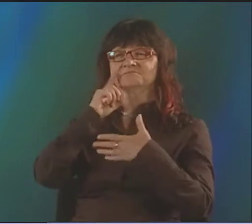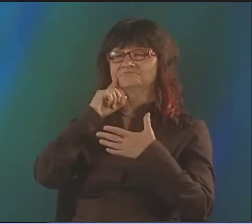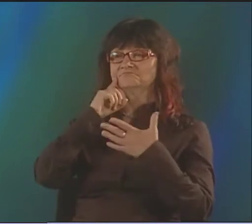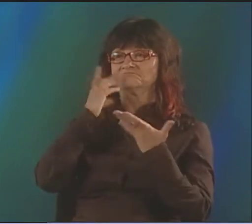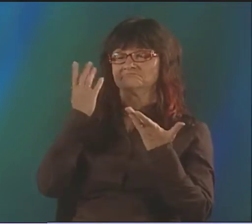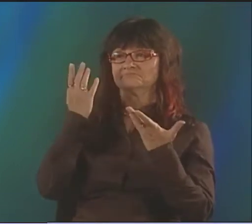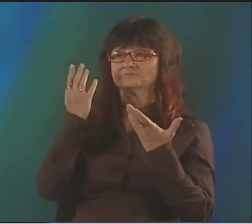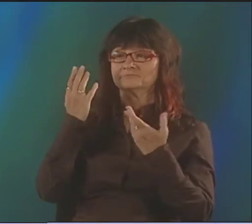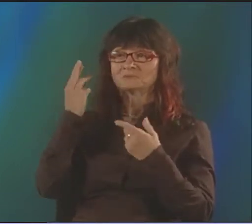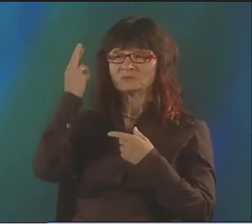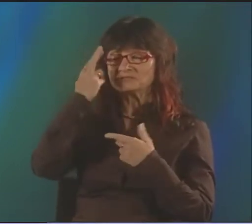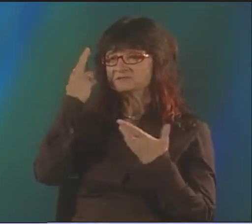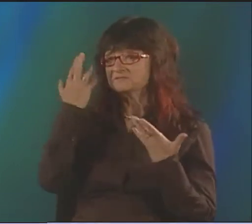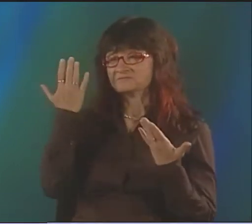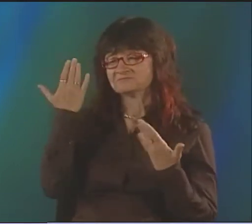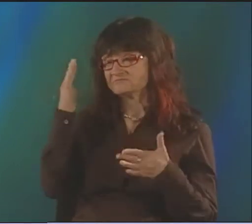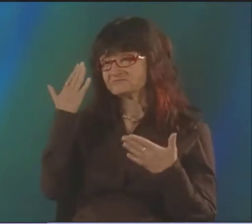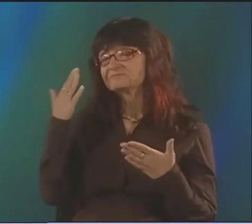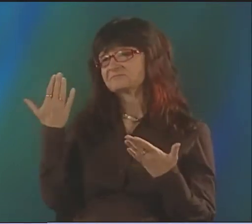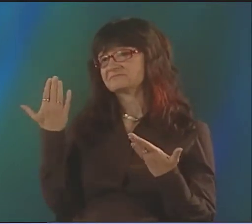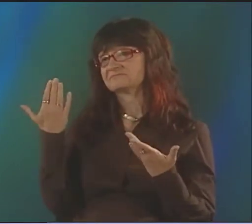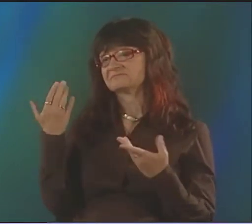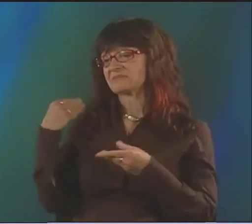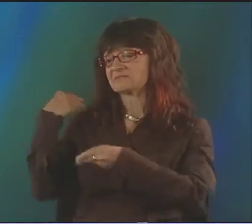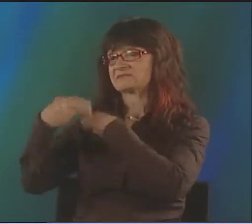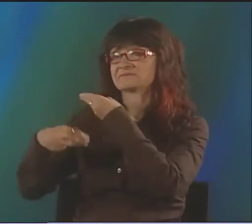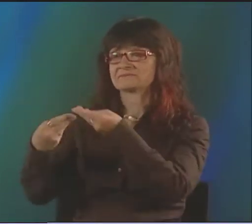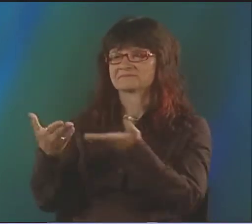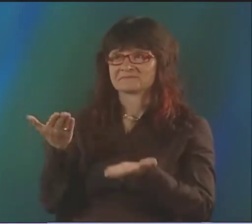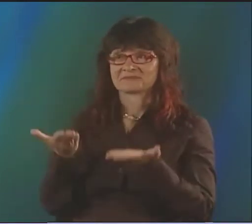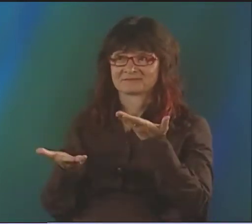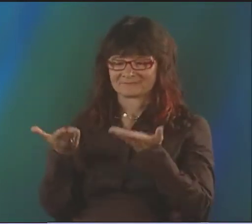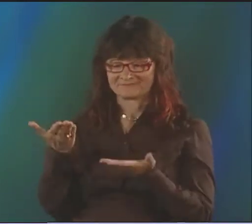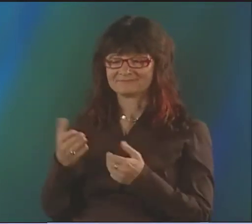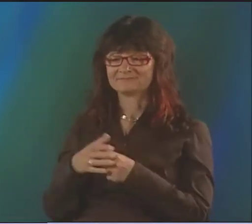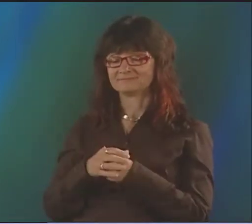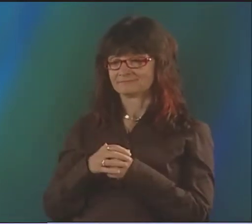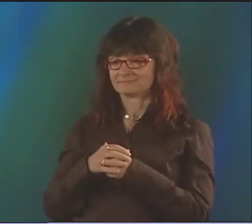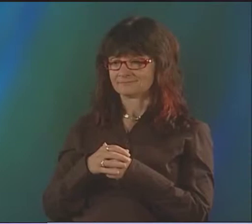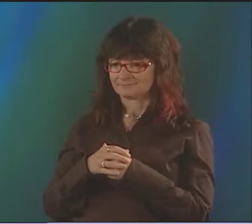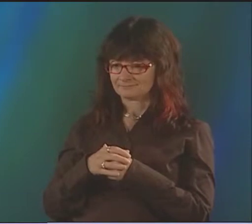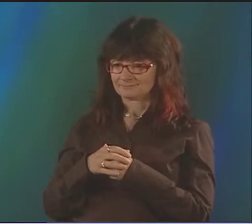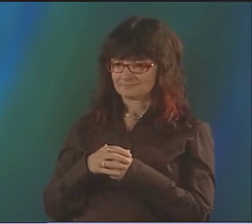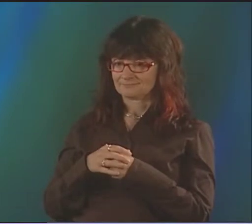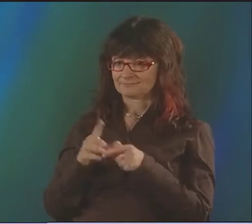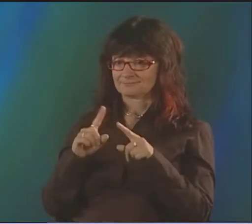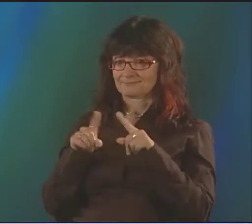I WAS BORN DEAF, AND WE DON'T REALLY KNOW THE REASONS WHY. IT'S PROBABLY HEREDITARY.